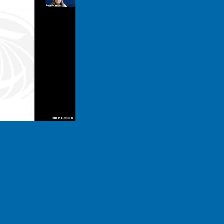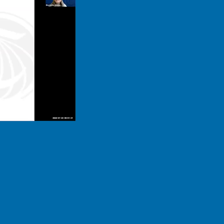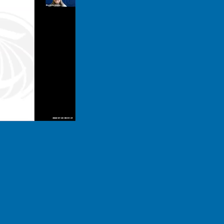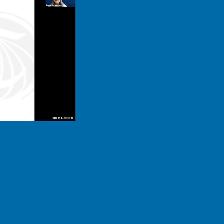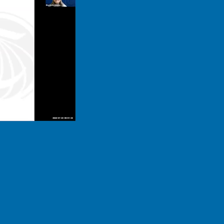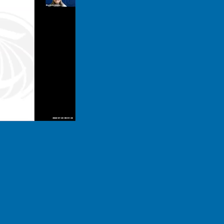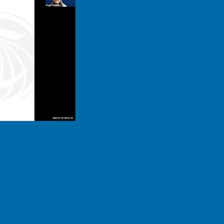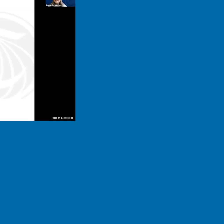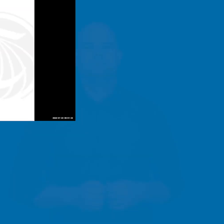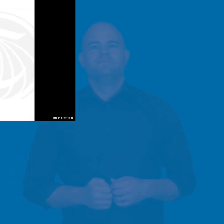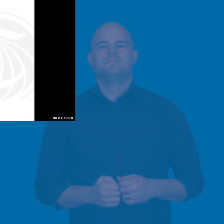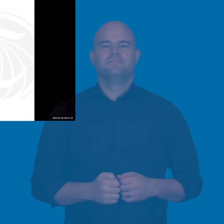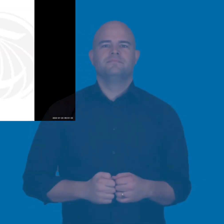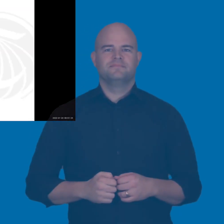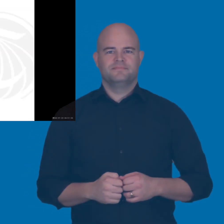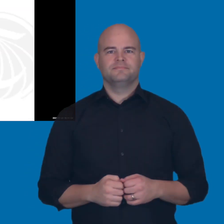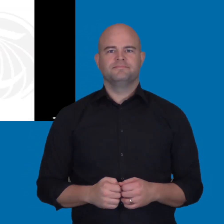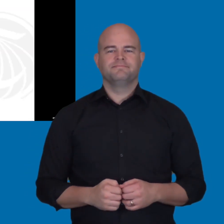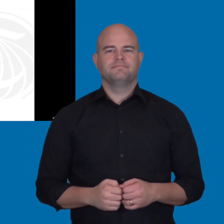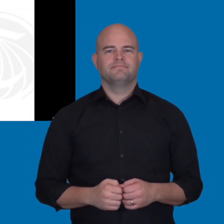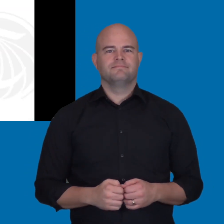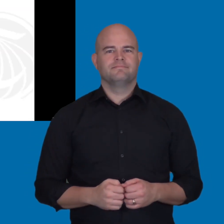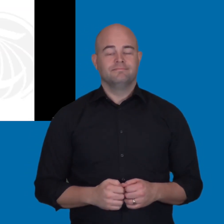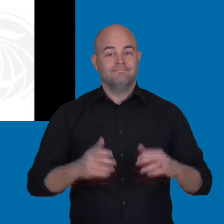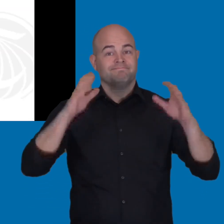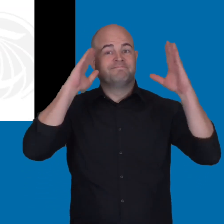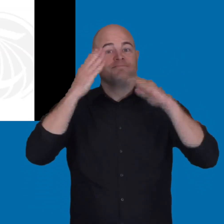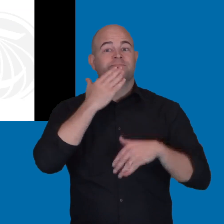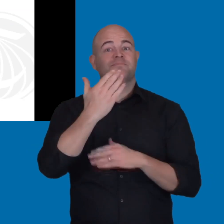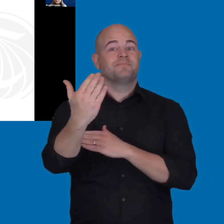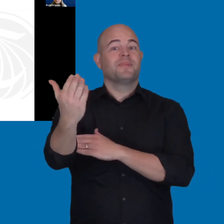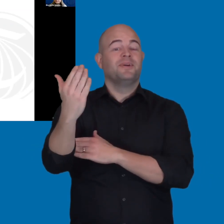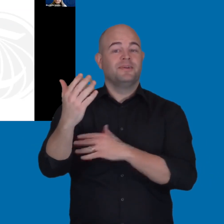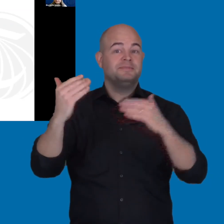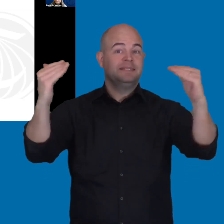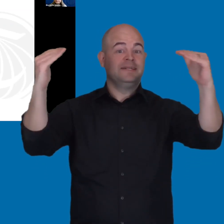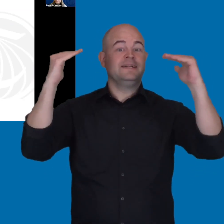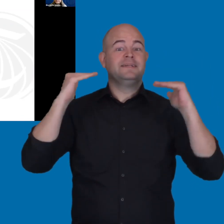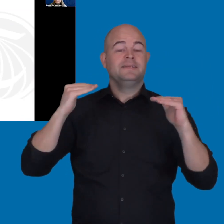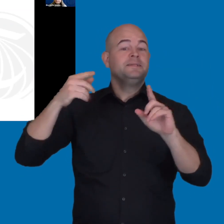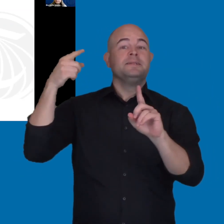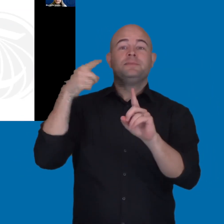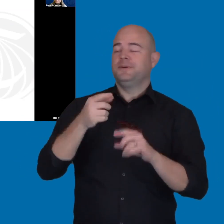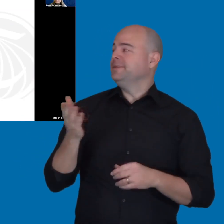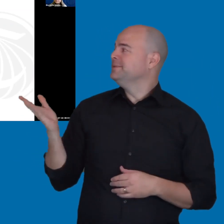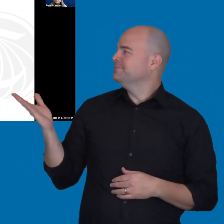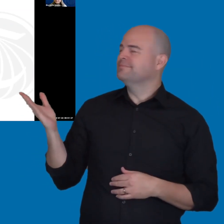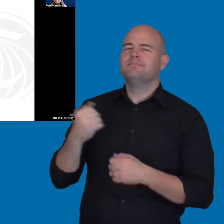All right. So, good morning everyone. Our next session is Ensuring Equitable Access